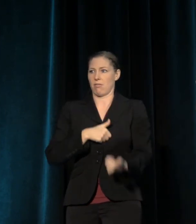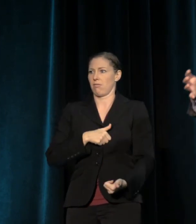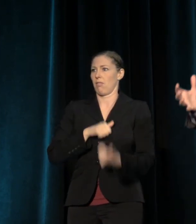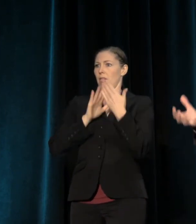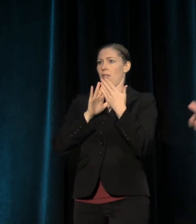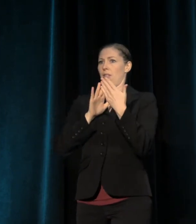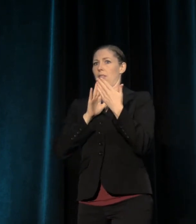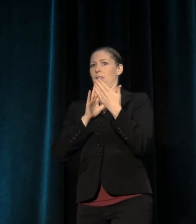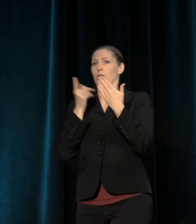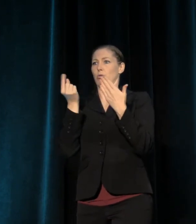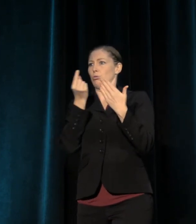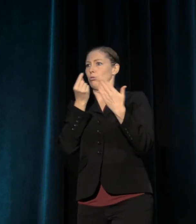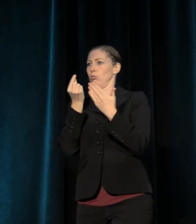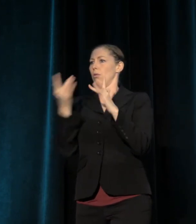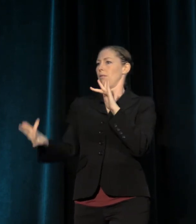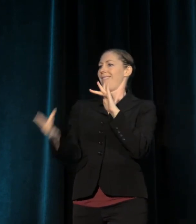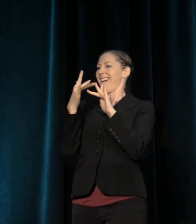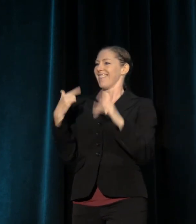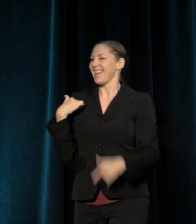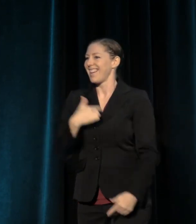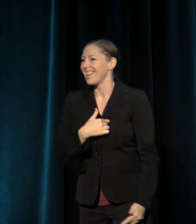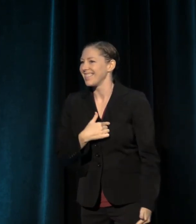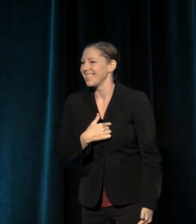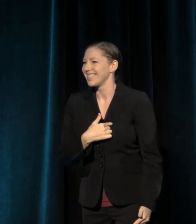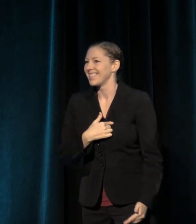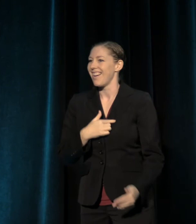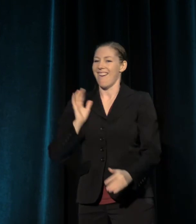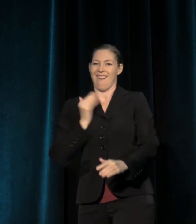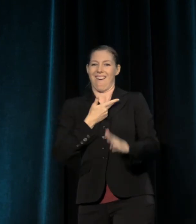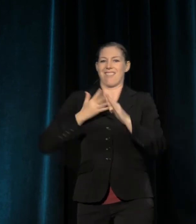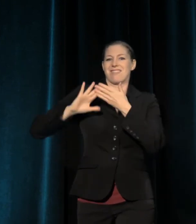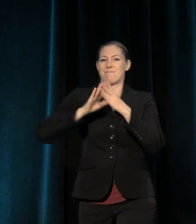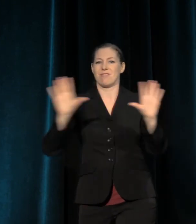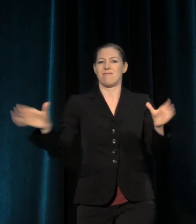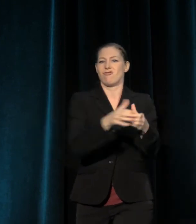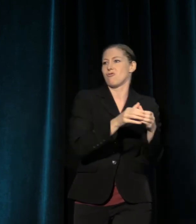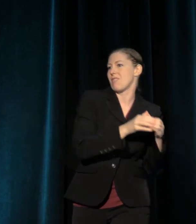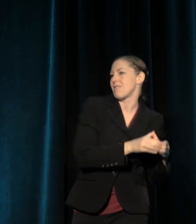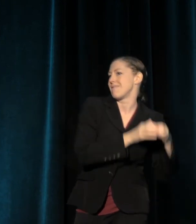so that we can together mobilize the community to support you.